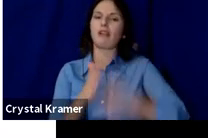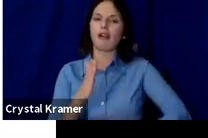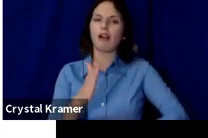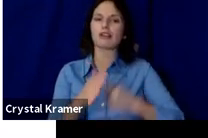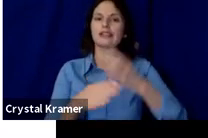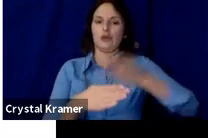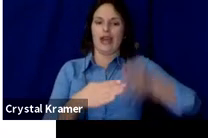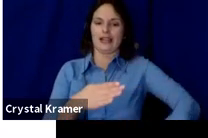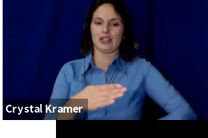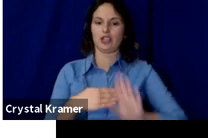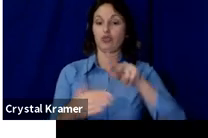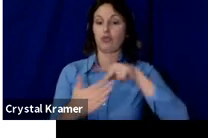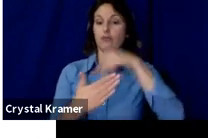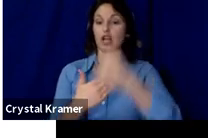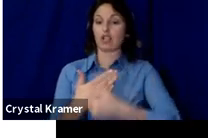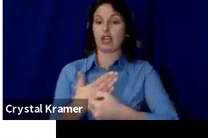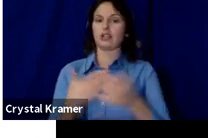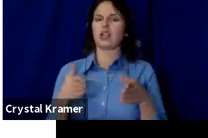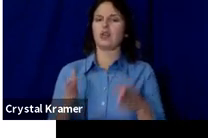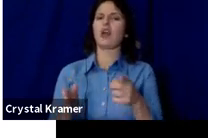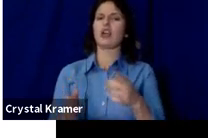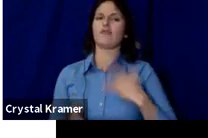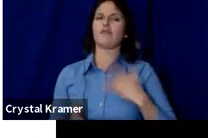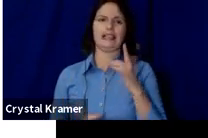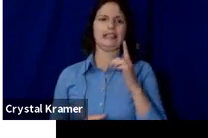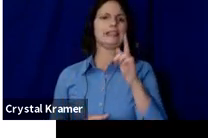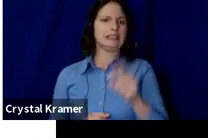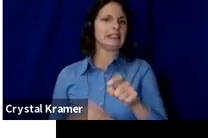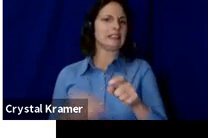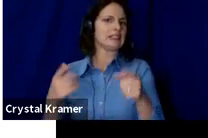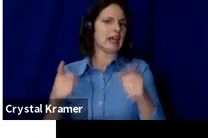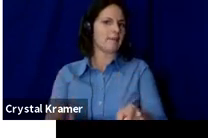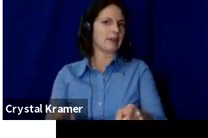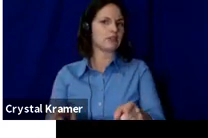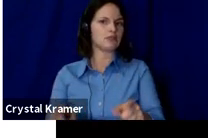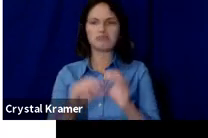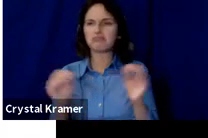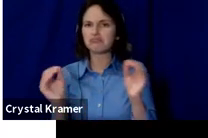you feel it needs to be done. There isn't a right or wrong number.